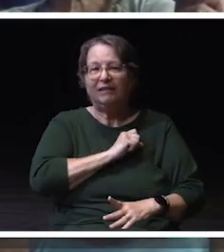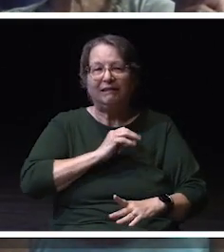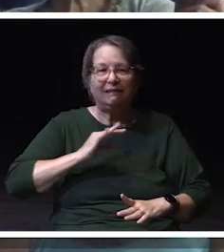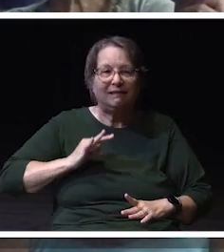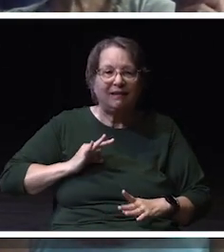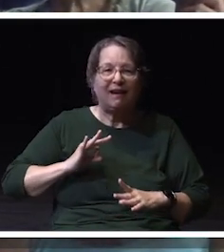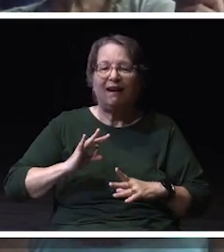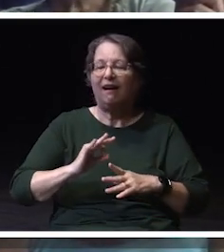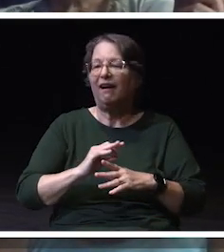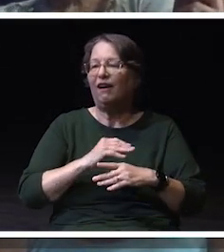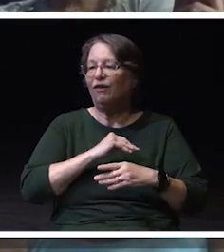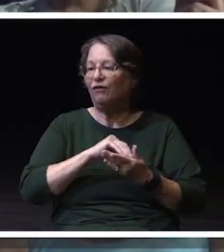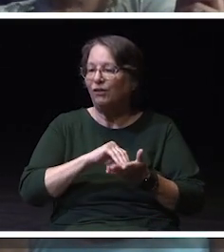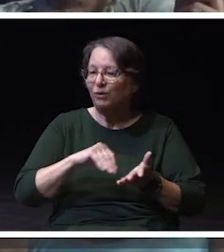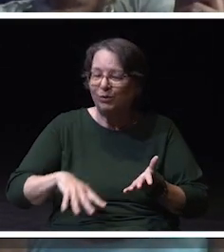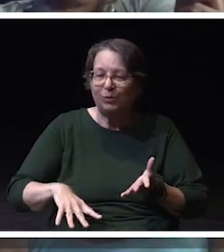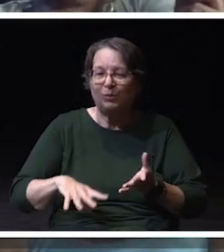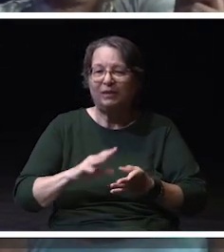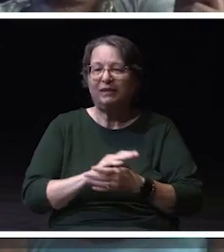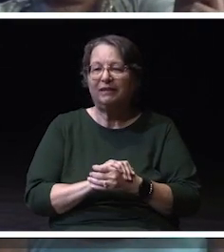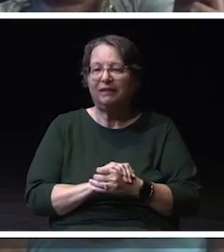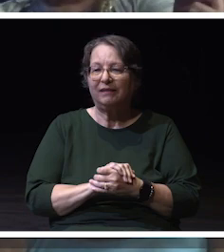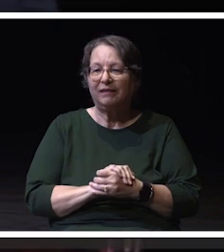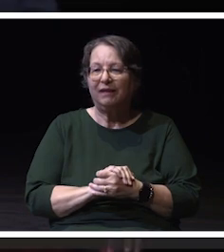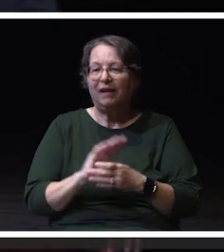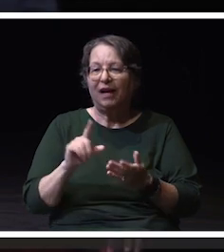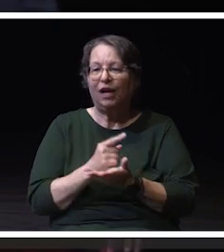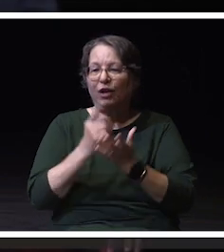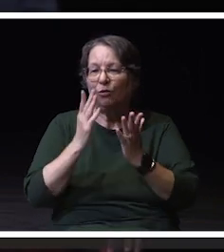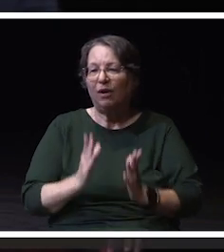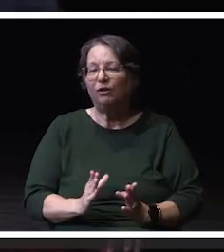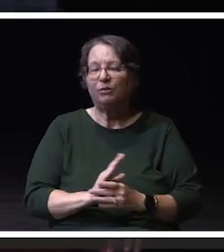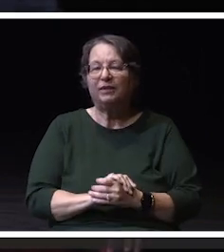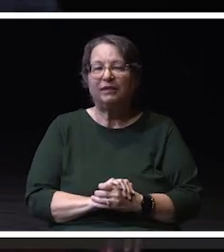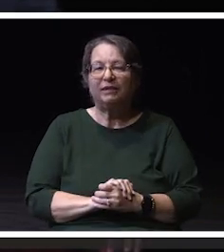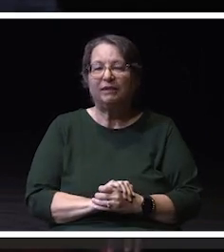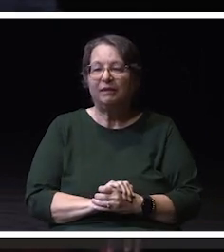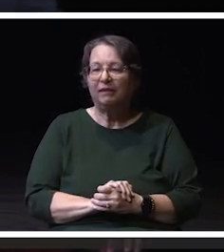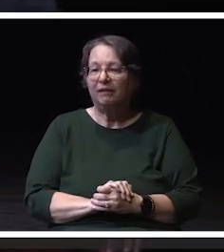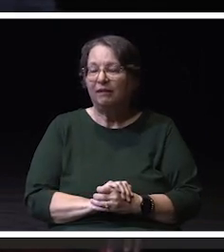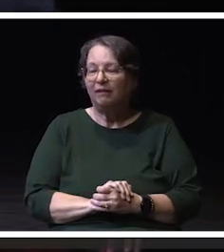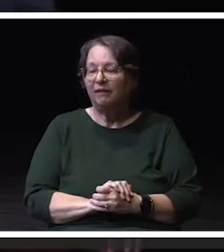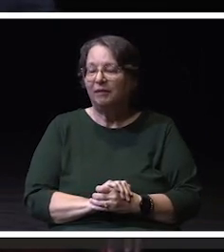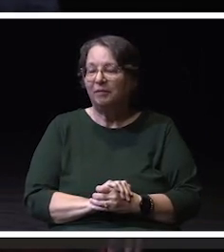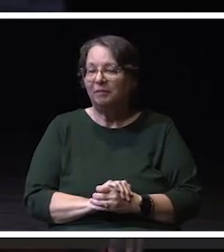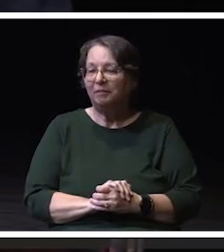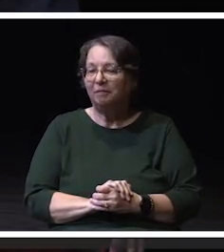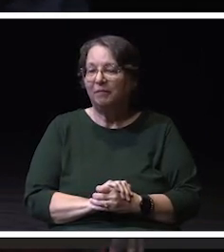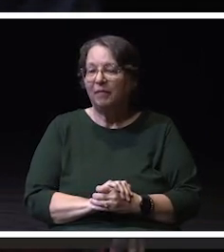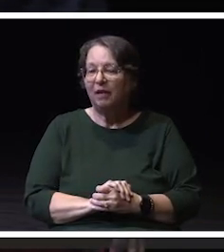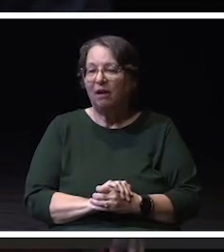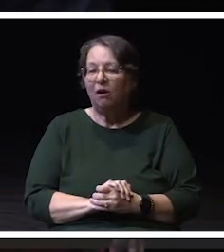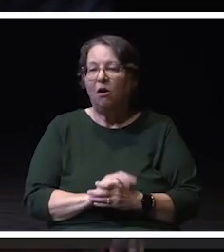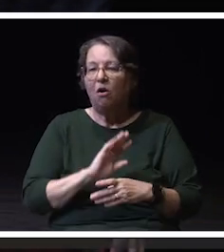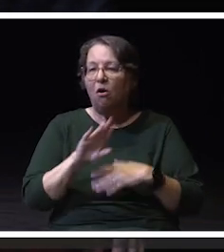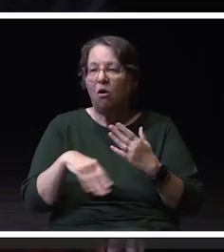our students and our alumni who contribute to making UW-Whitewater